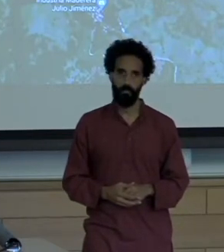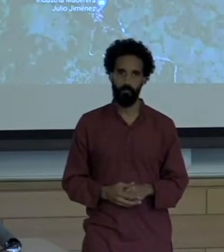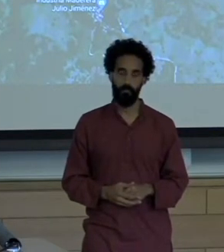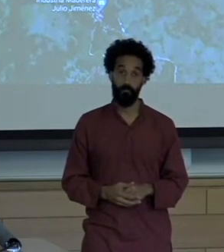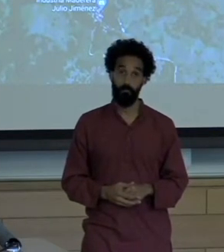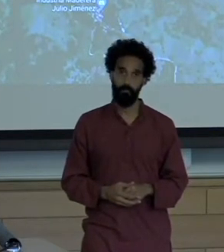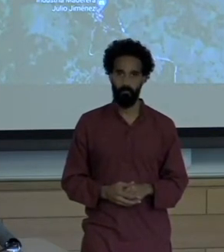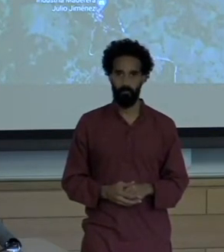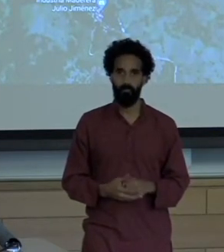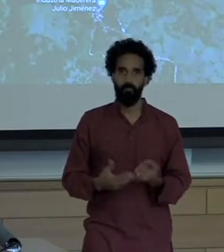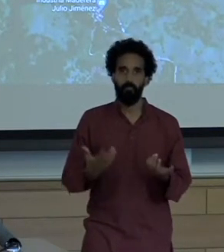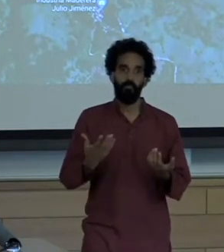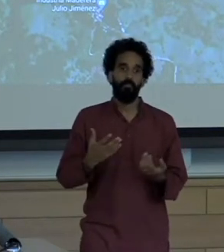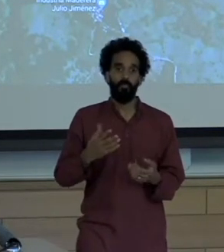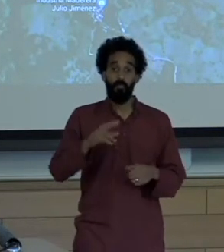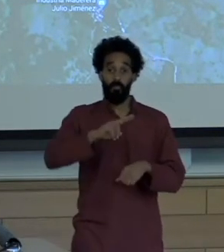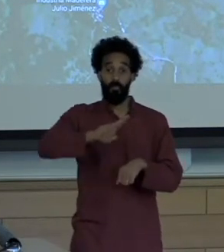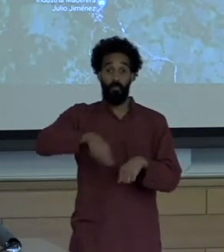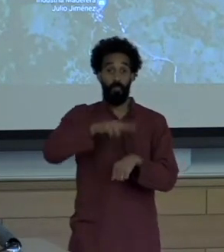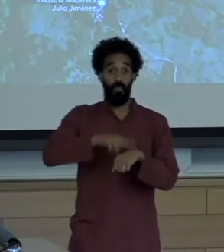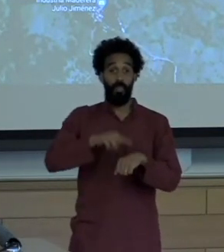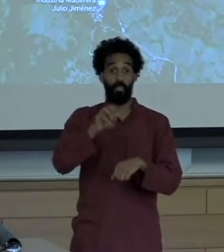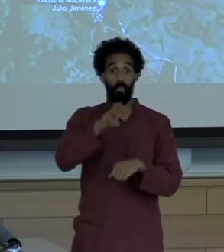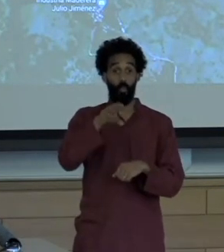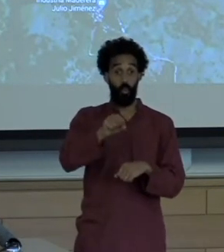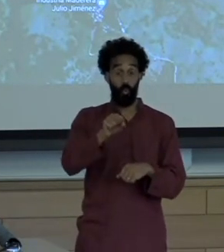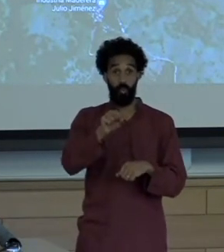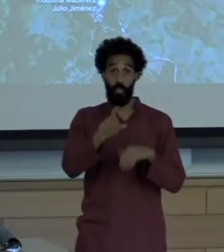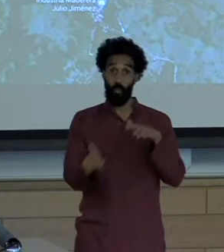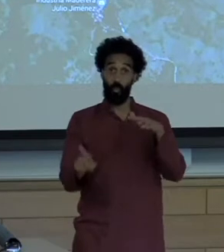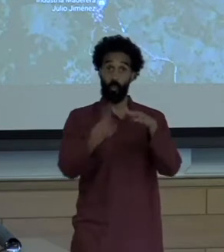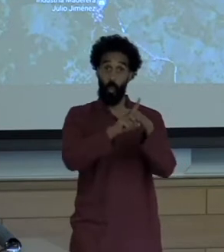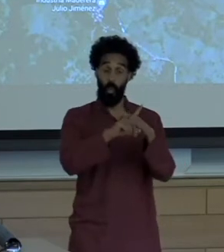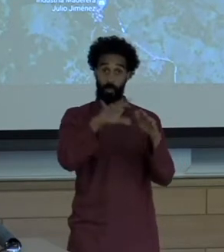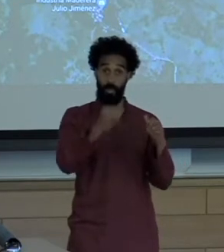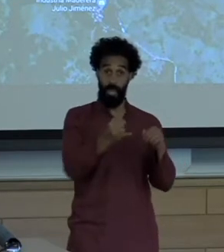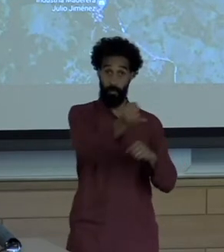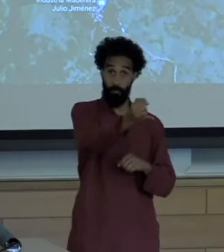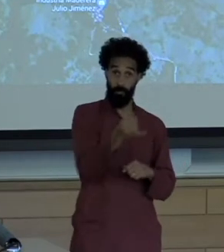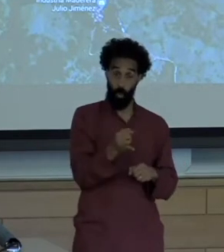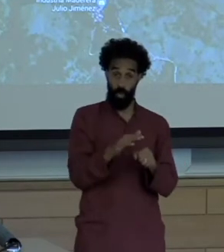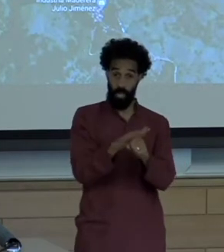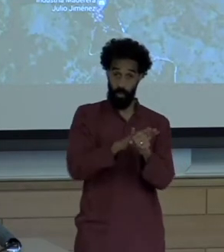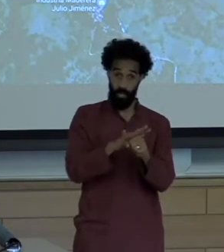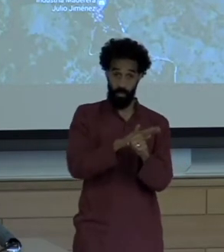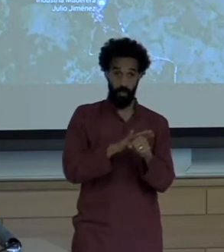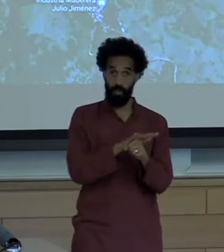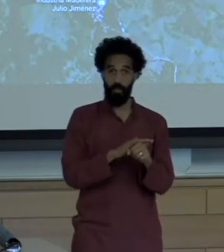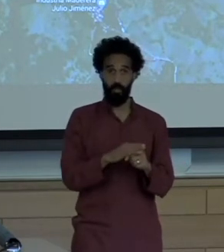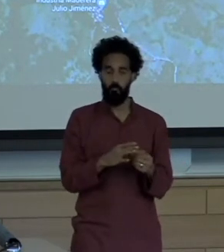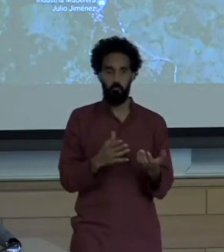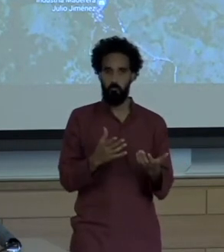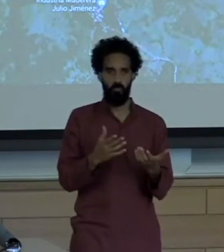The national news media seldom shows up at the border. The distances are vast and the